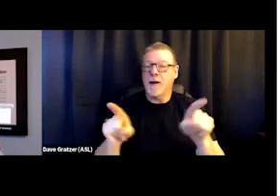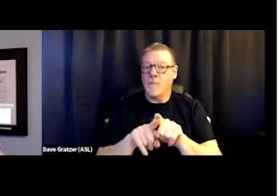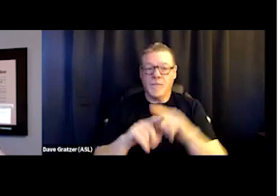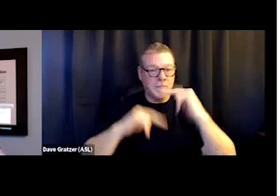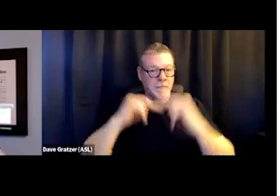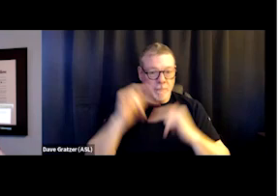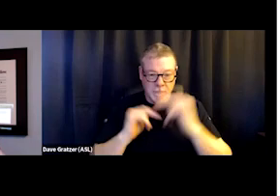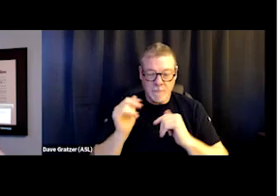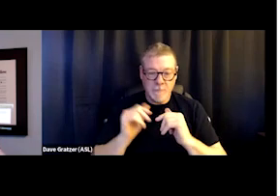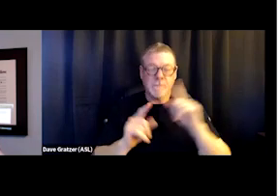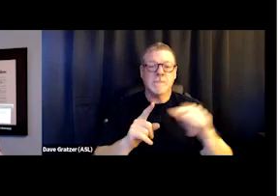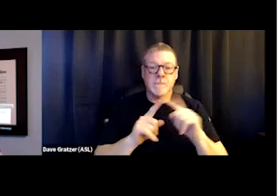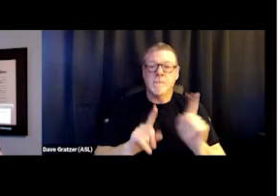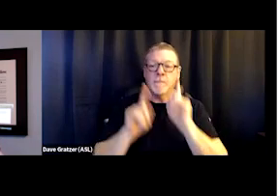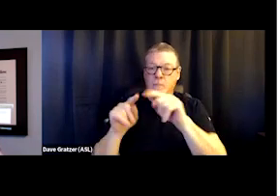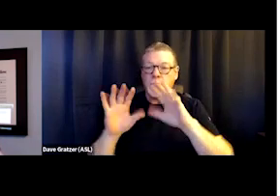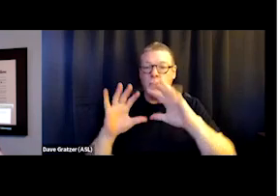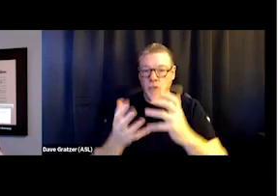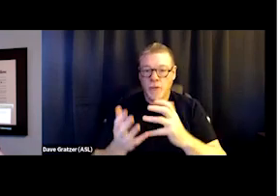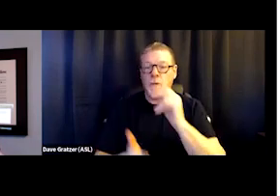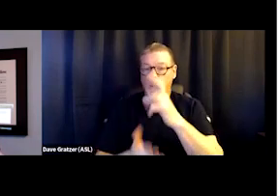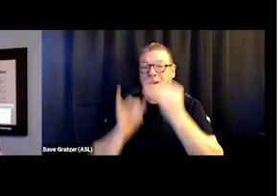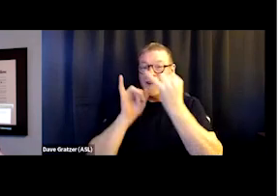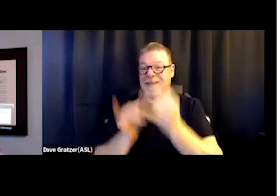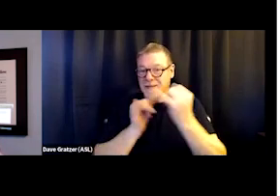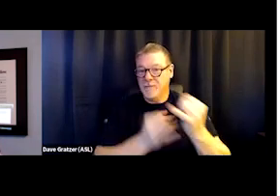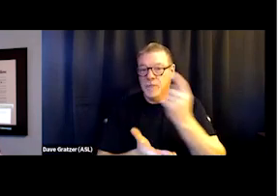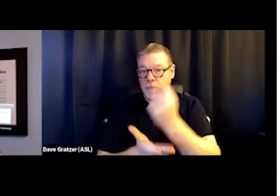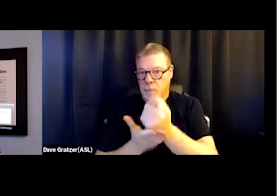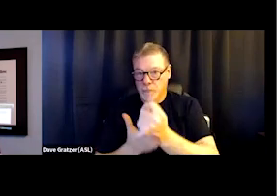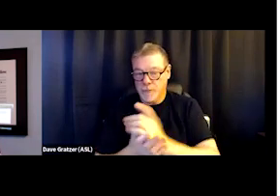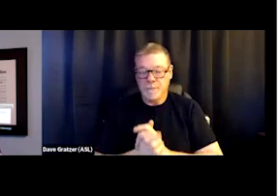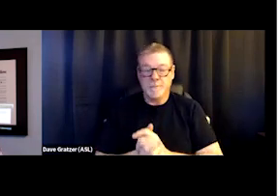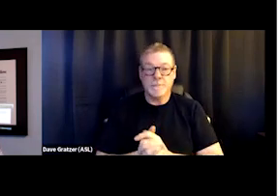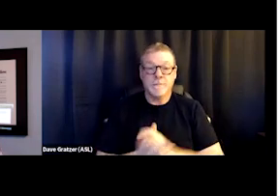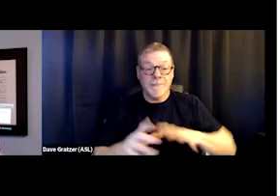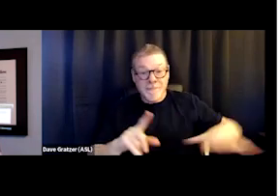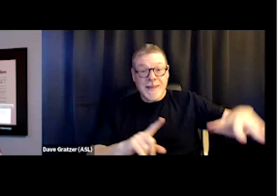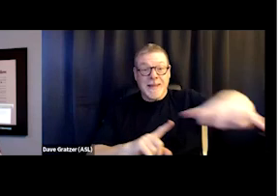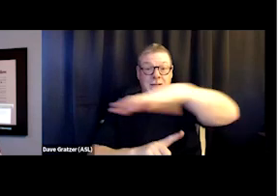and then go to your group or your individual therapy in an environment where you have other people